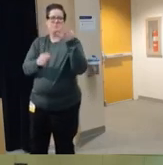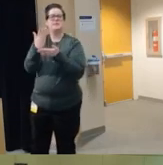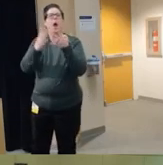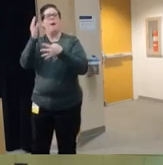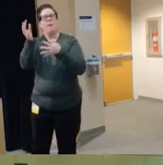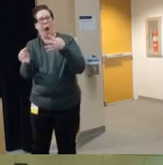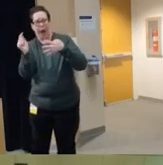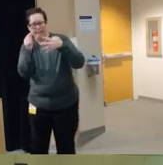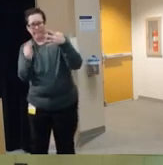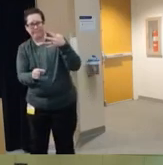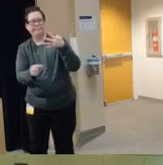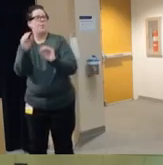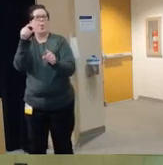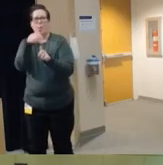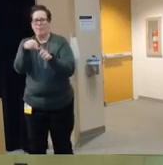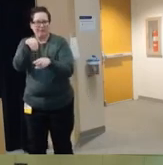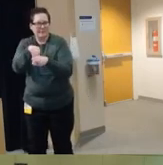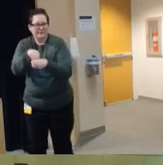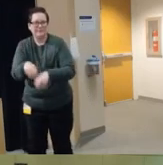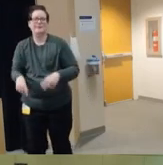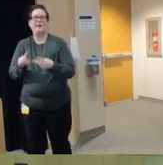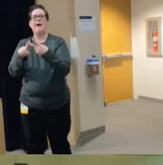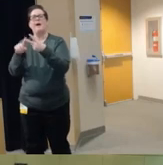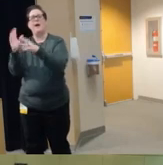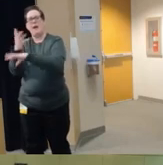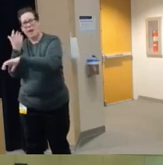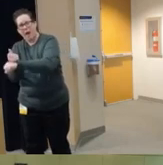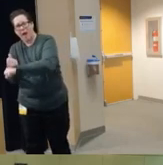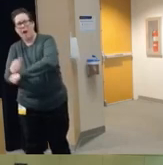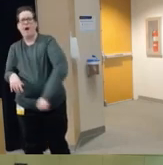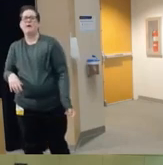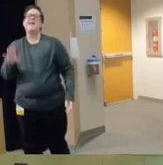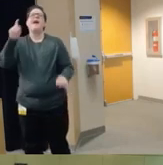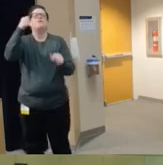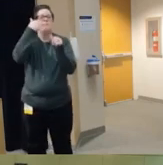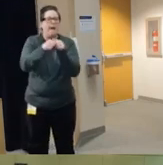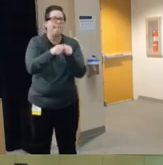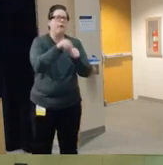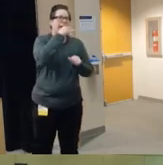talk to about to them about um kind of keeping in mind the child's age and development so um